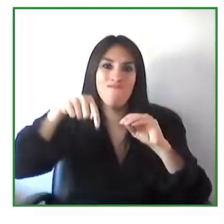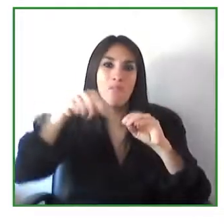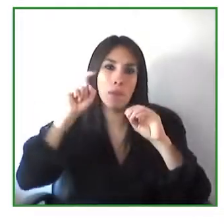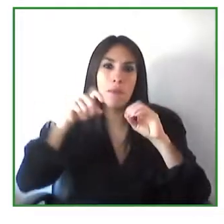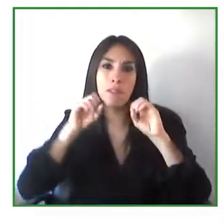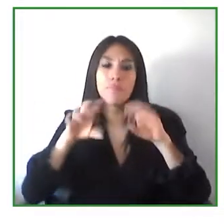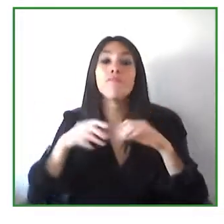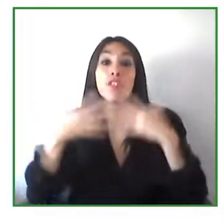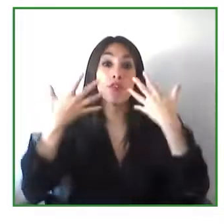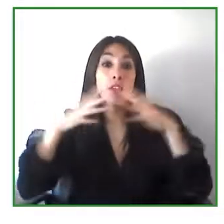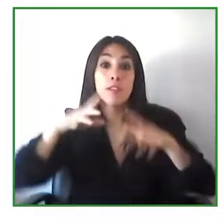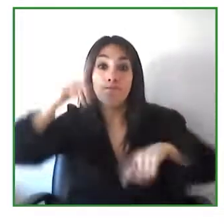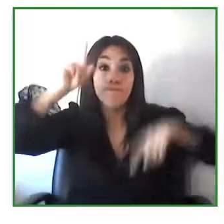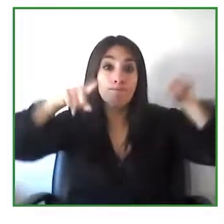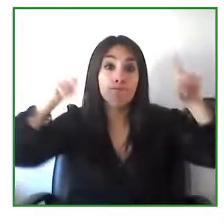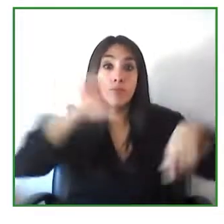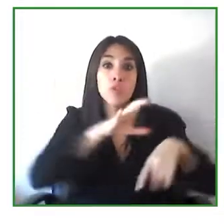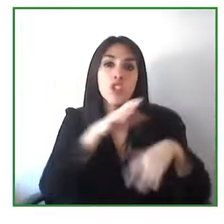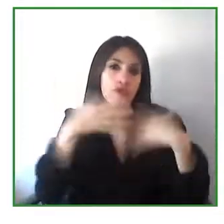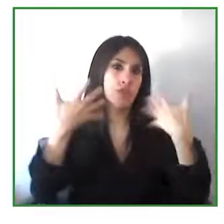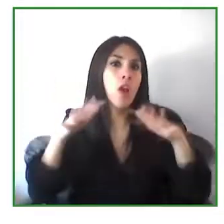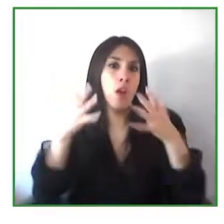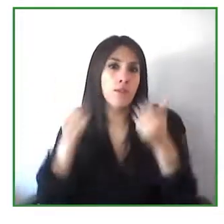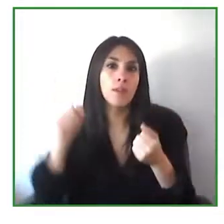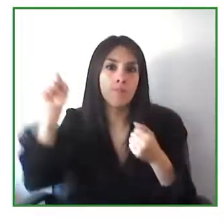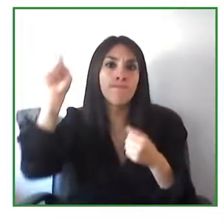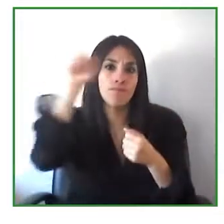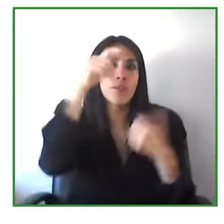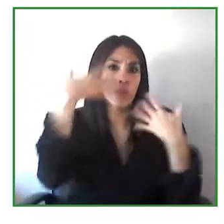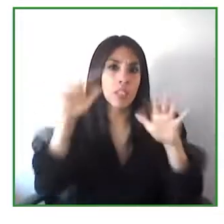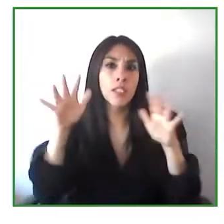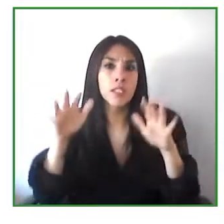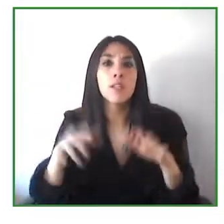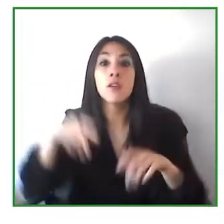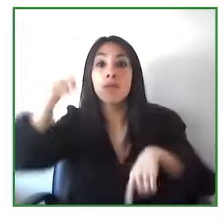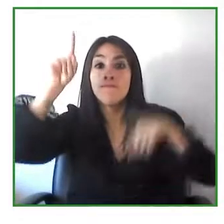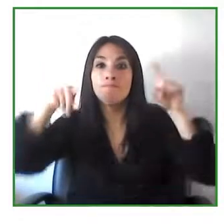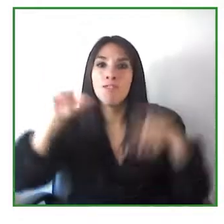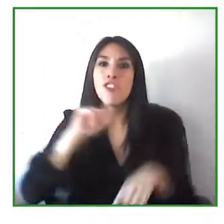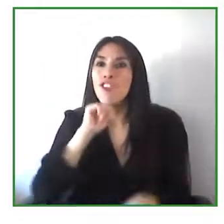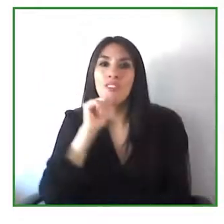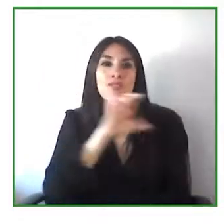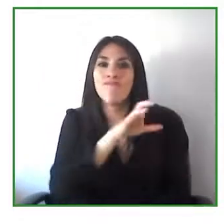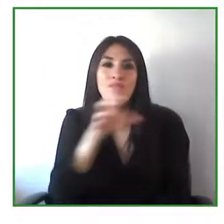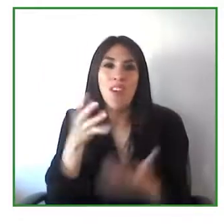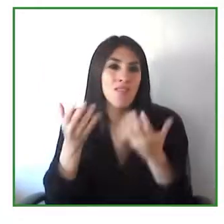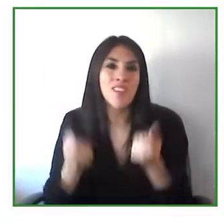before in Colombia financial had had video release services for